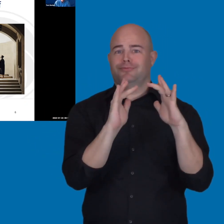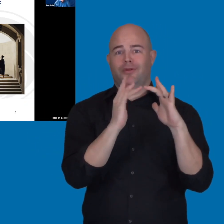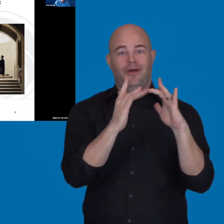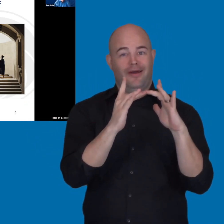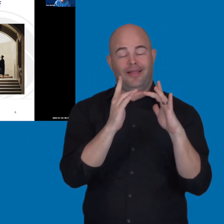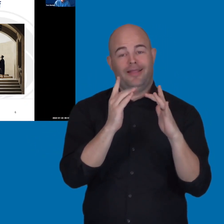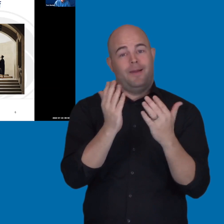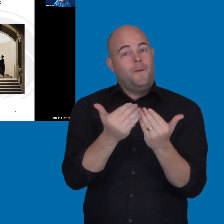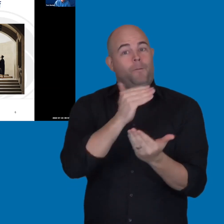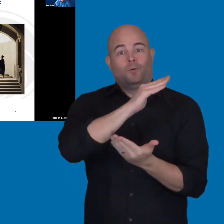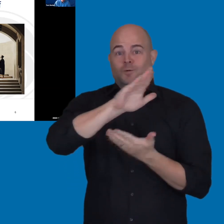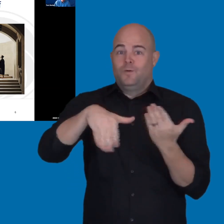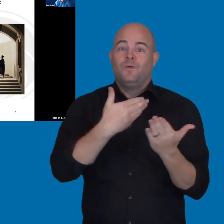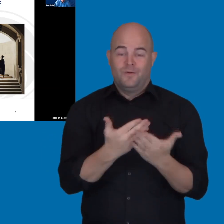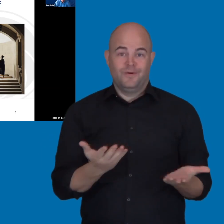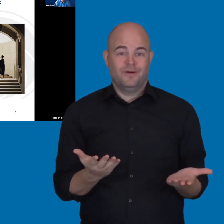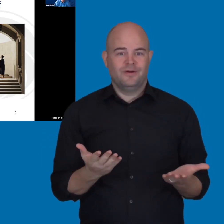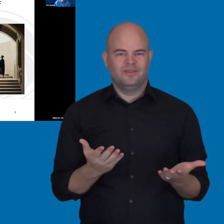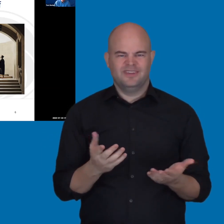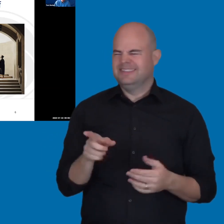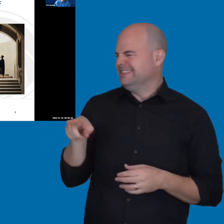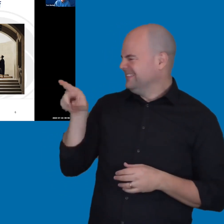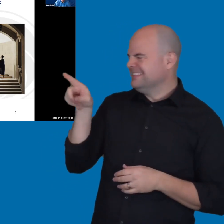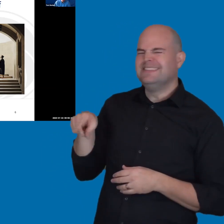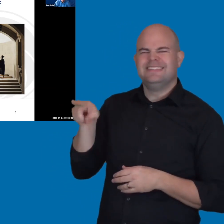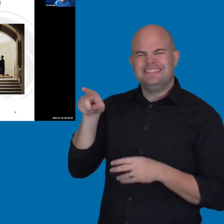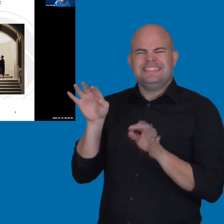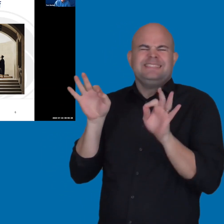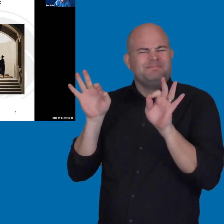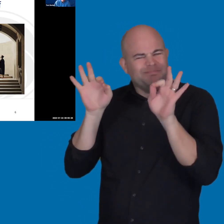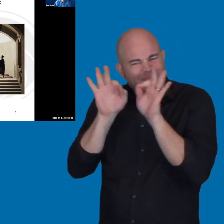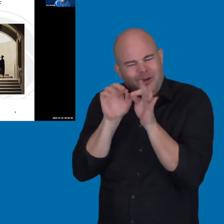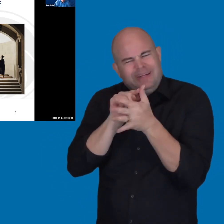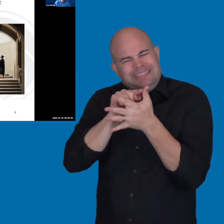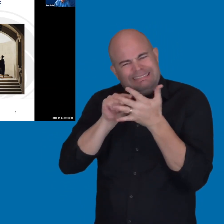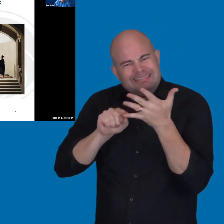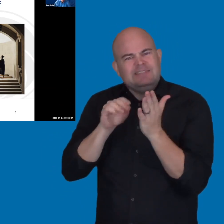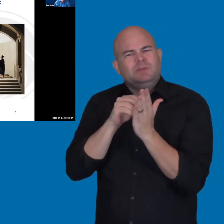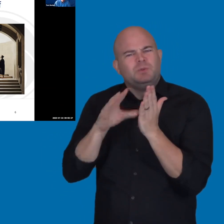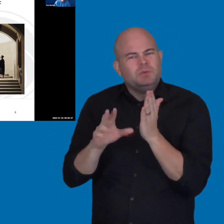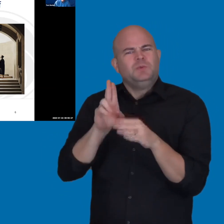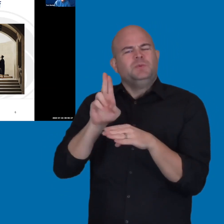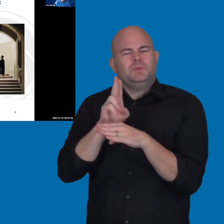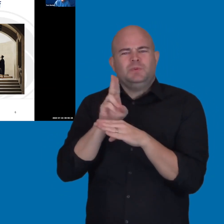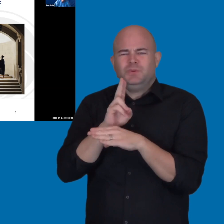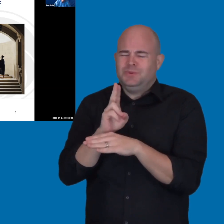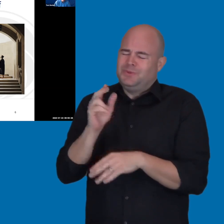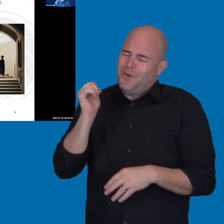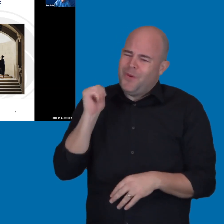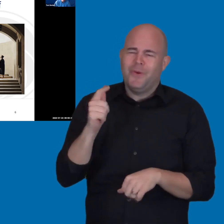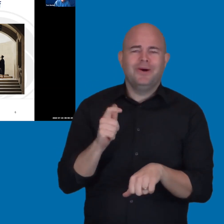So, I've listed a number of those really critical systems that students use all the time,